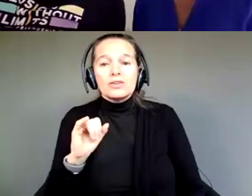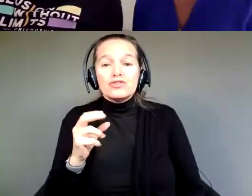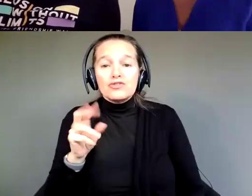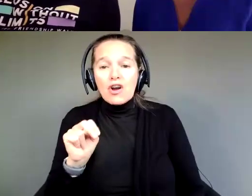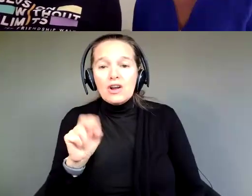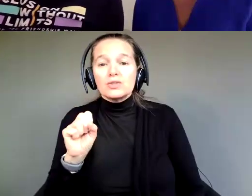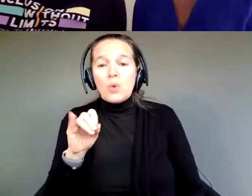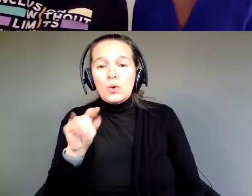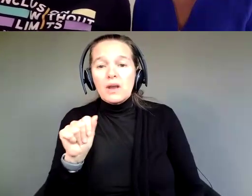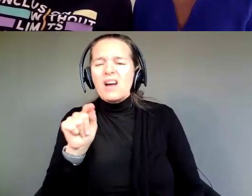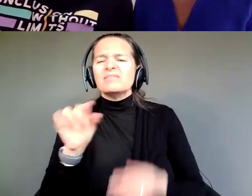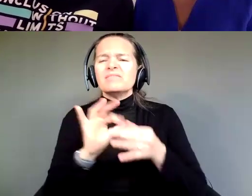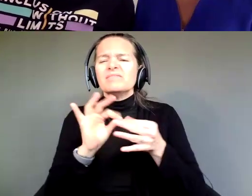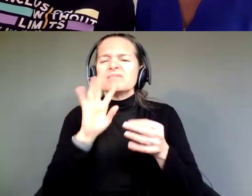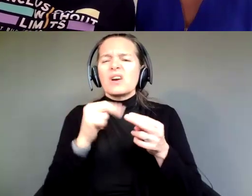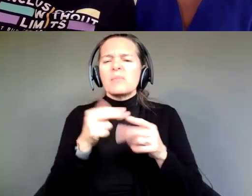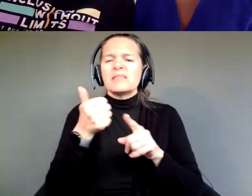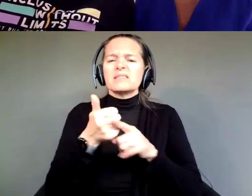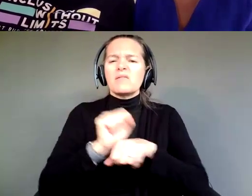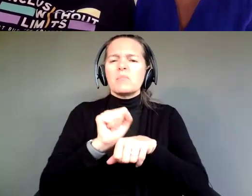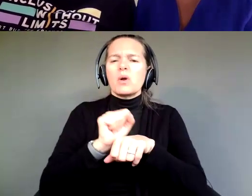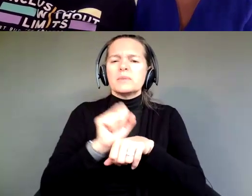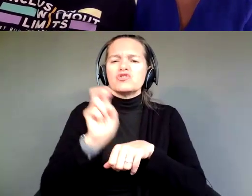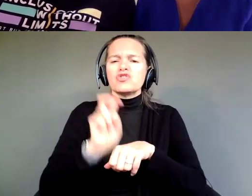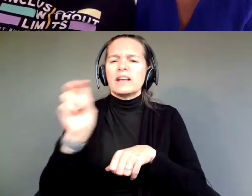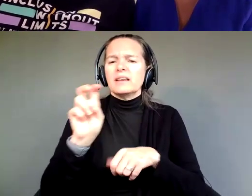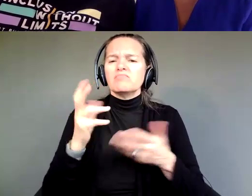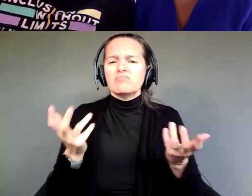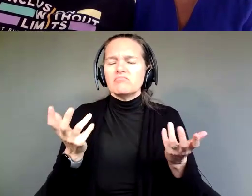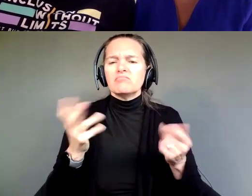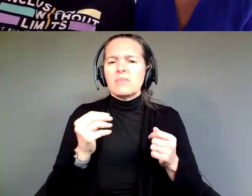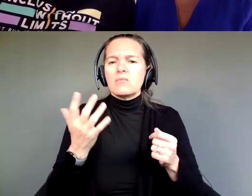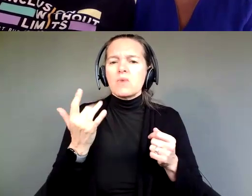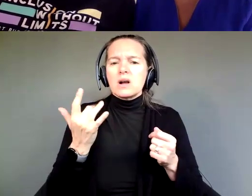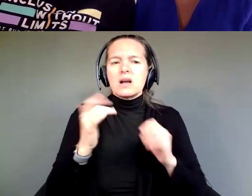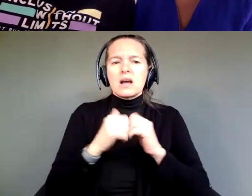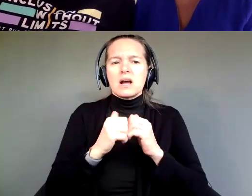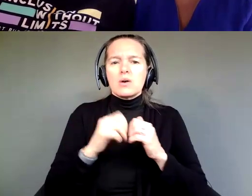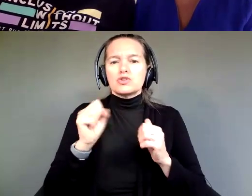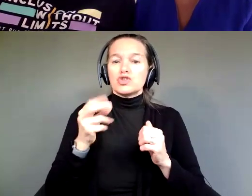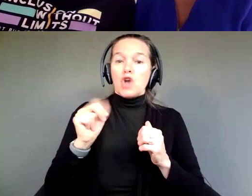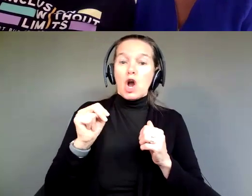the self employment journey and why and how Shawn Goes Bananas happened?